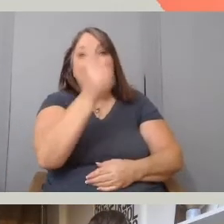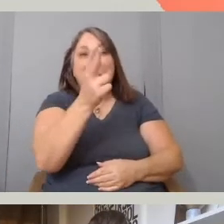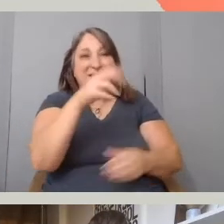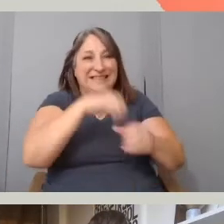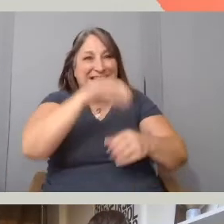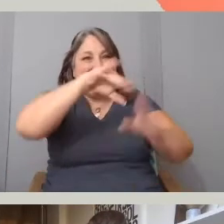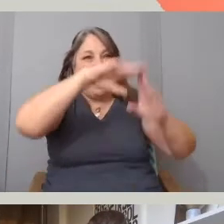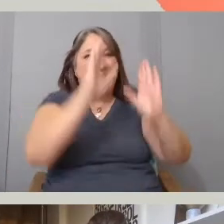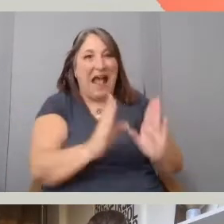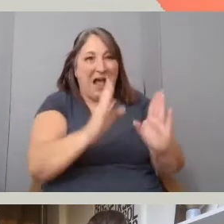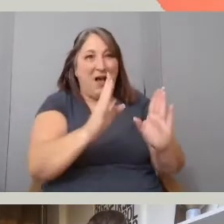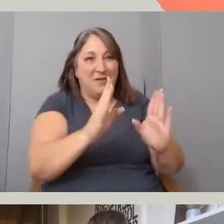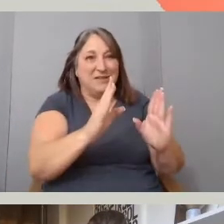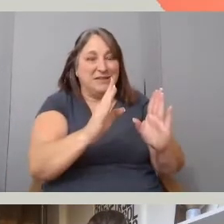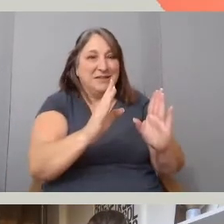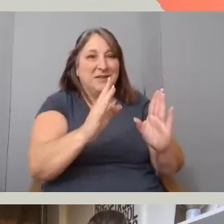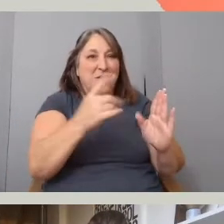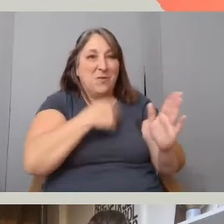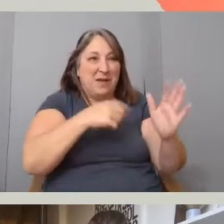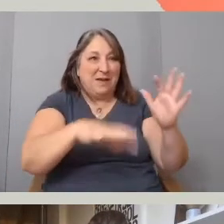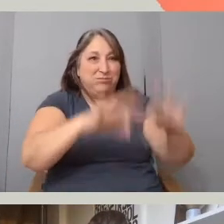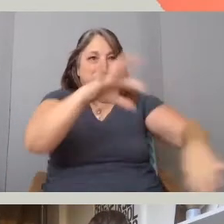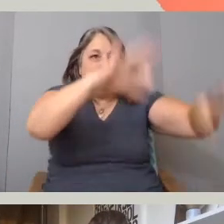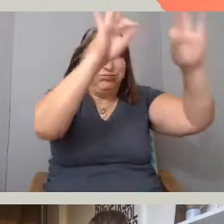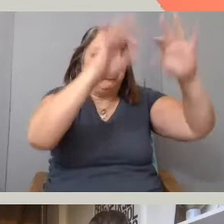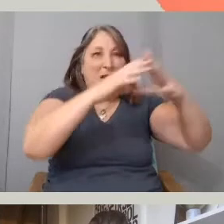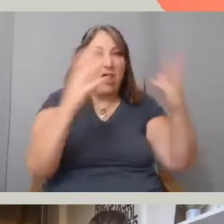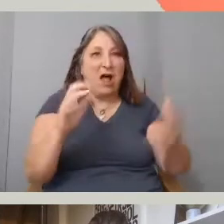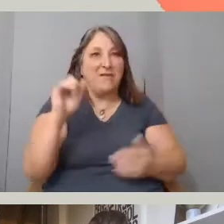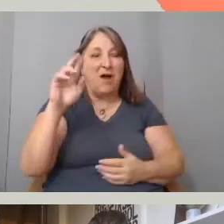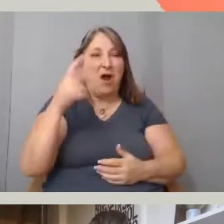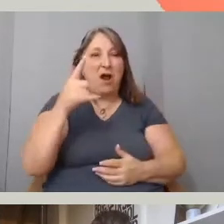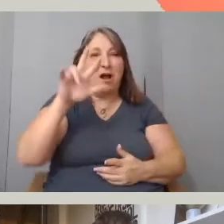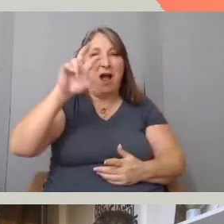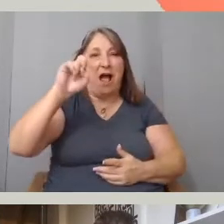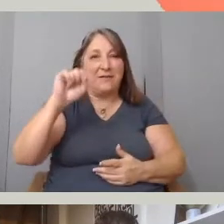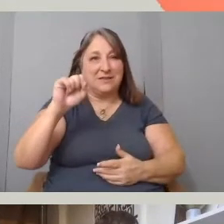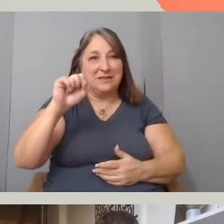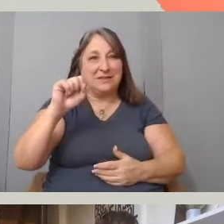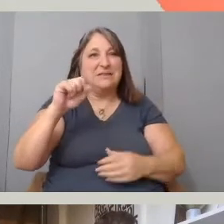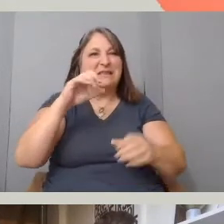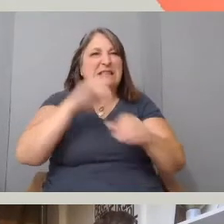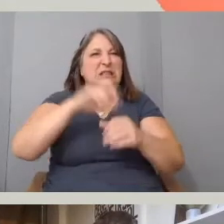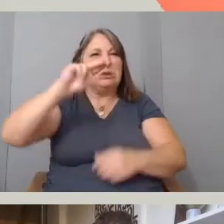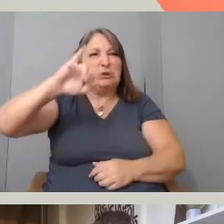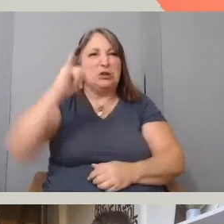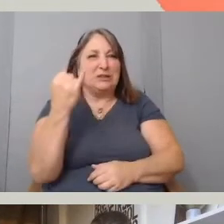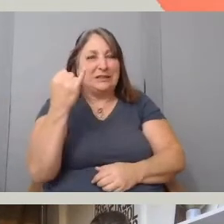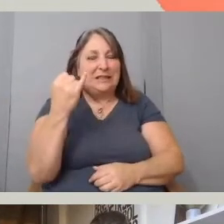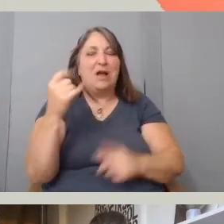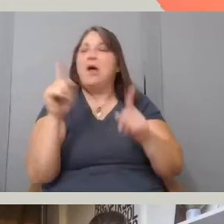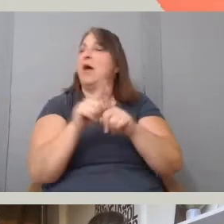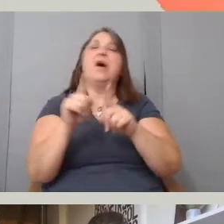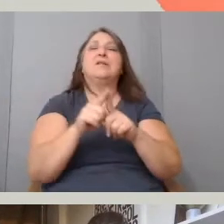within that one very simple house in New Jersey. We really wanted to sort of also push the language of non-fiction